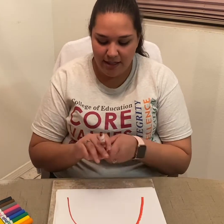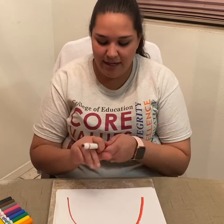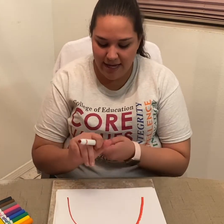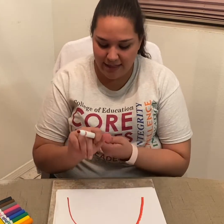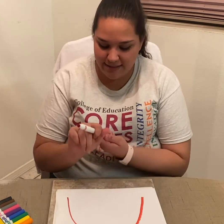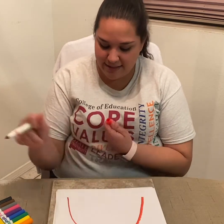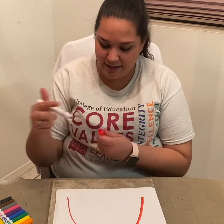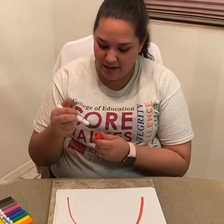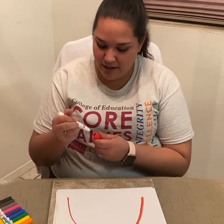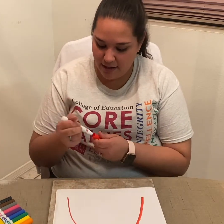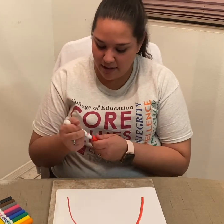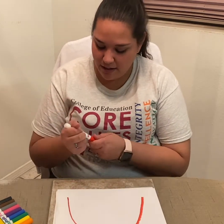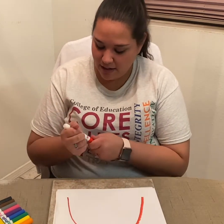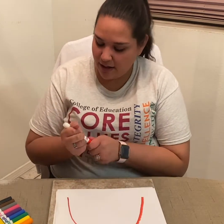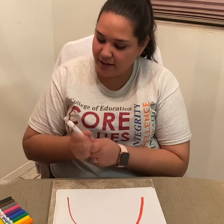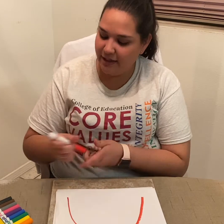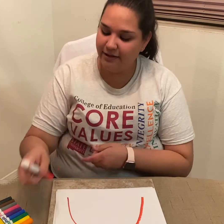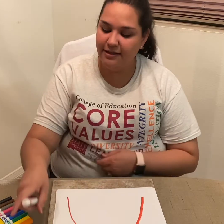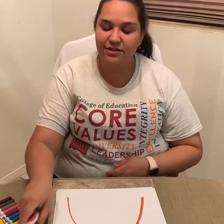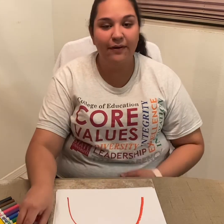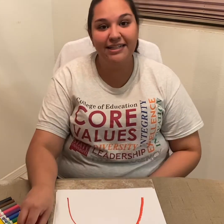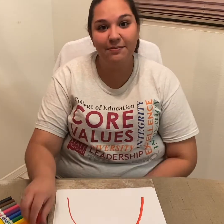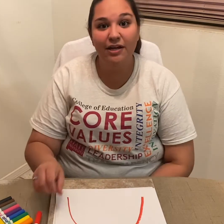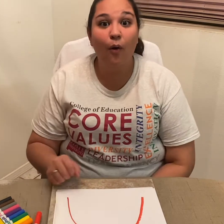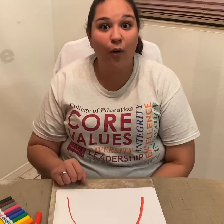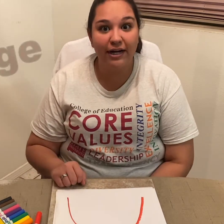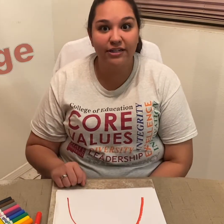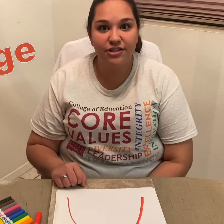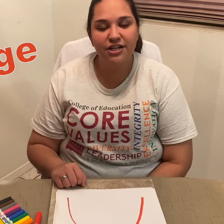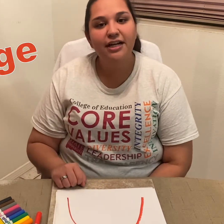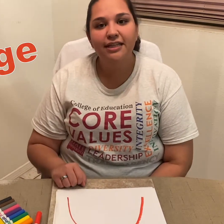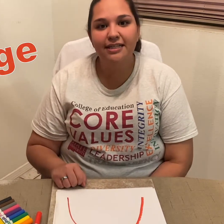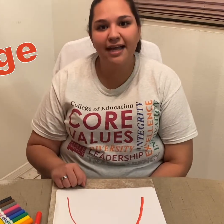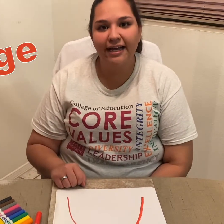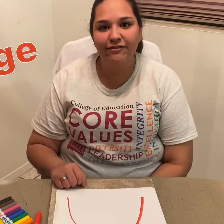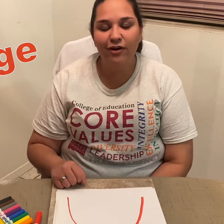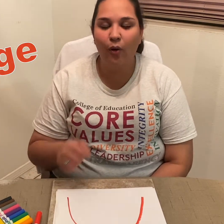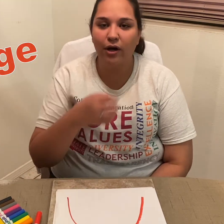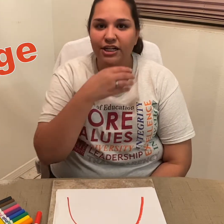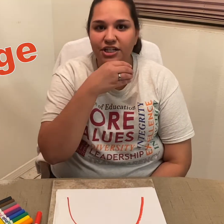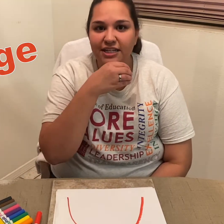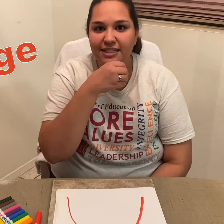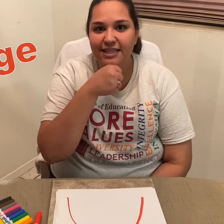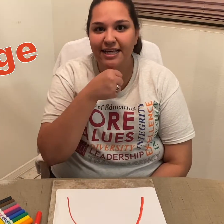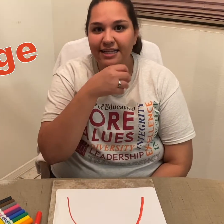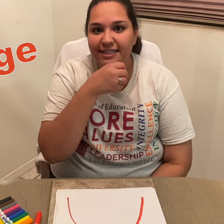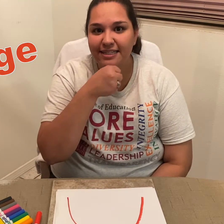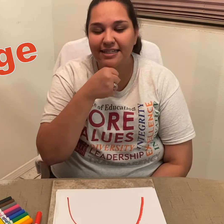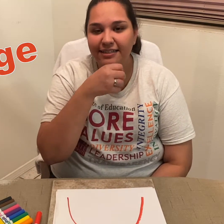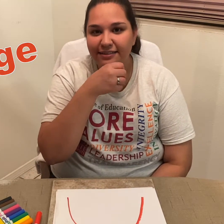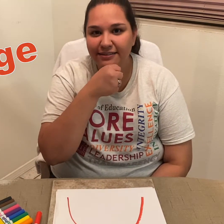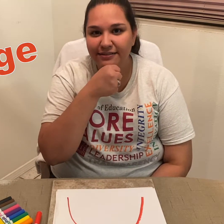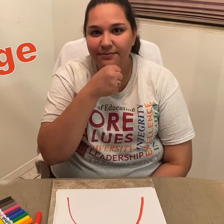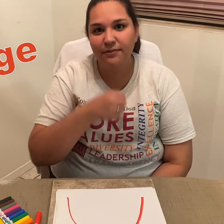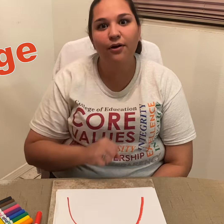Next, our color is going to be orange. The sign for orange is this: *signs 'orange'*